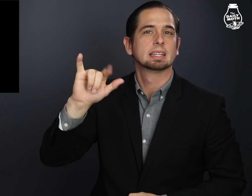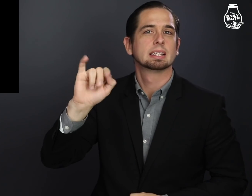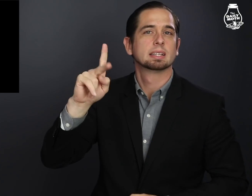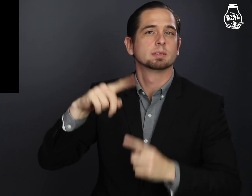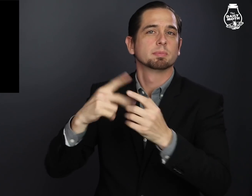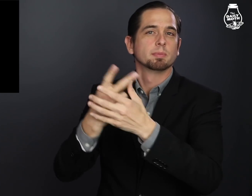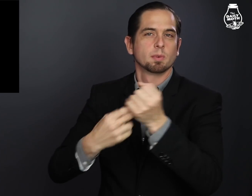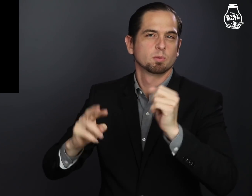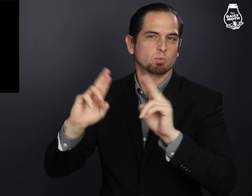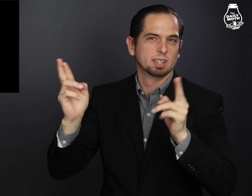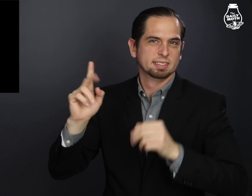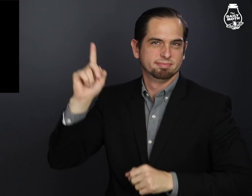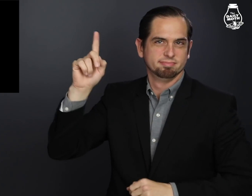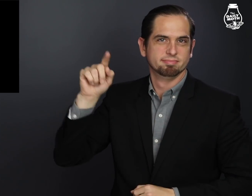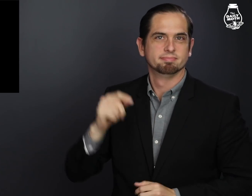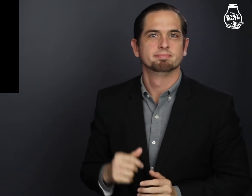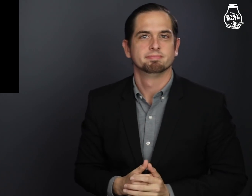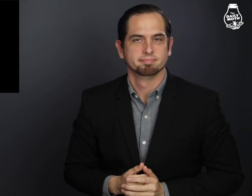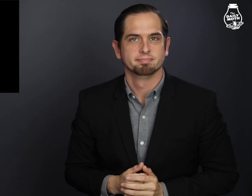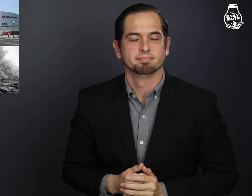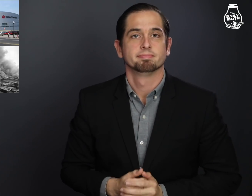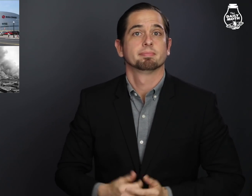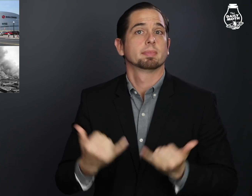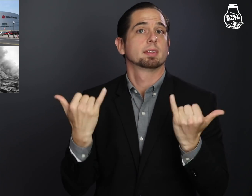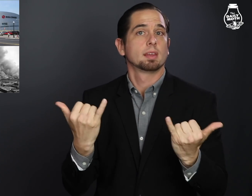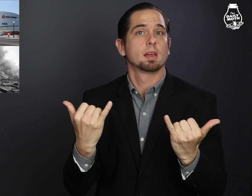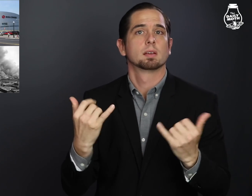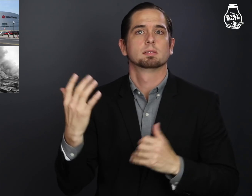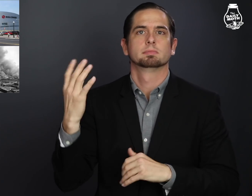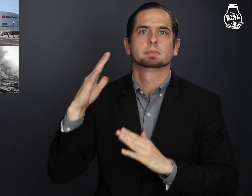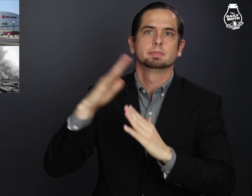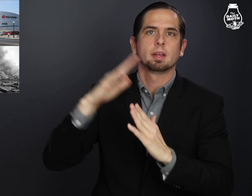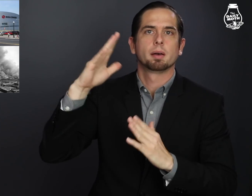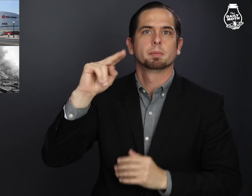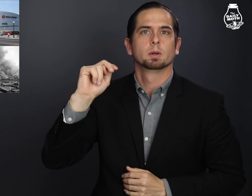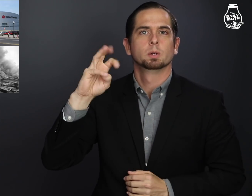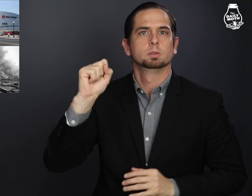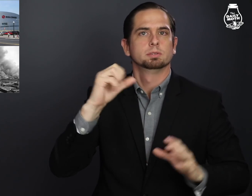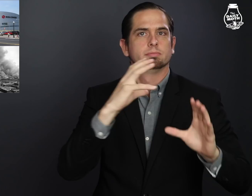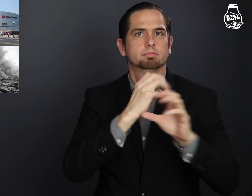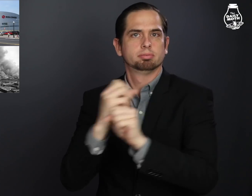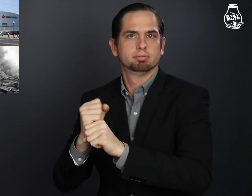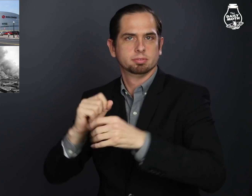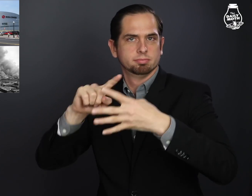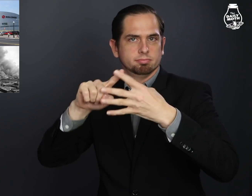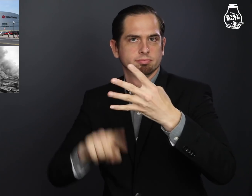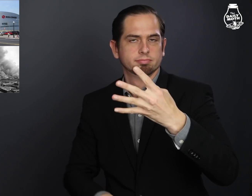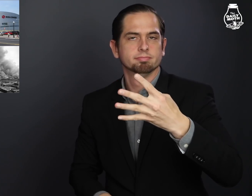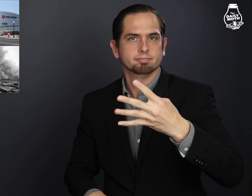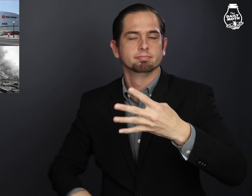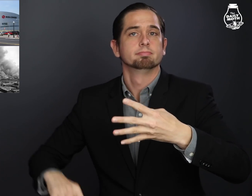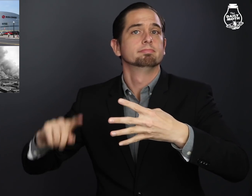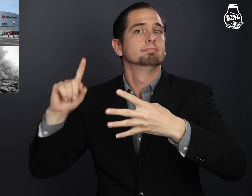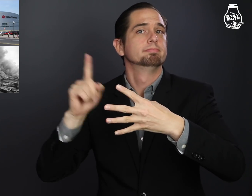The links are above. Now, here are today's top news briefs.